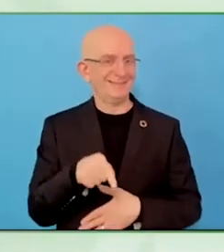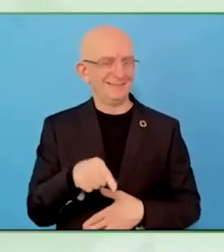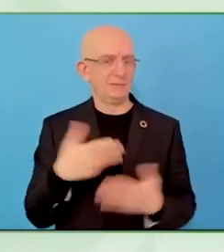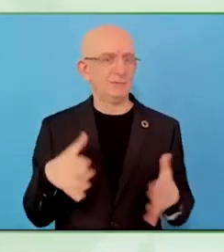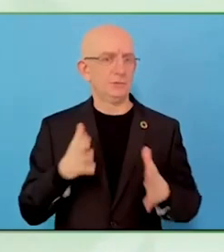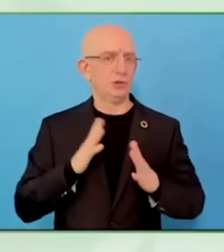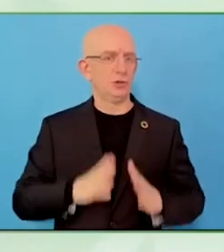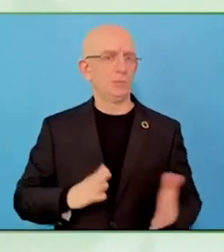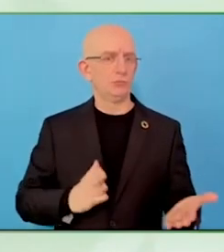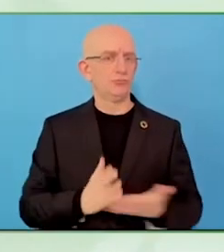provide.